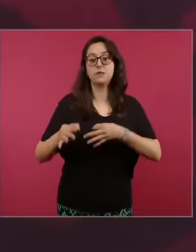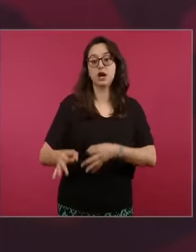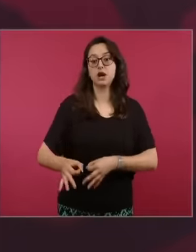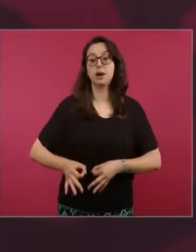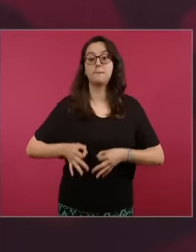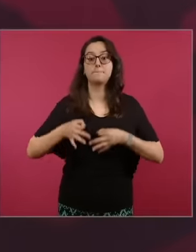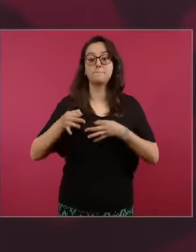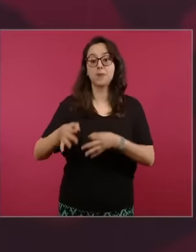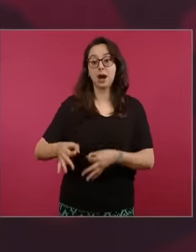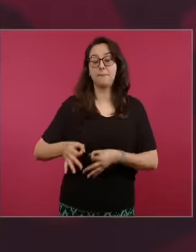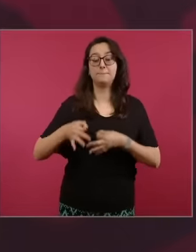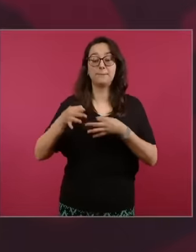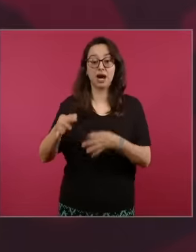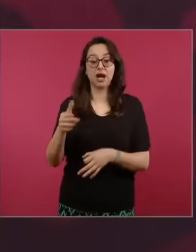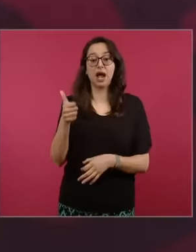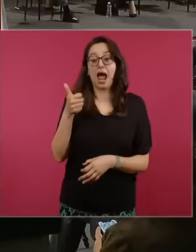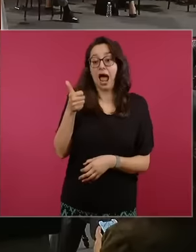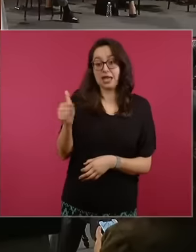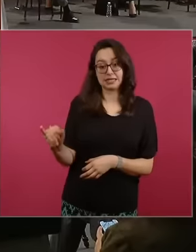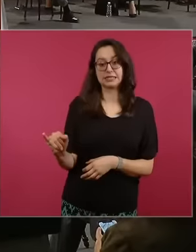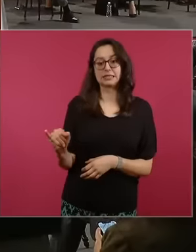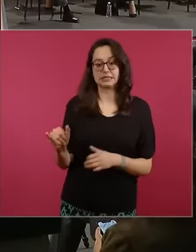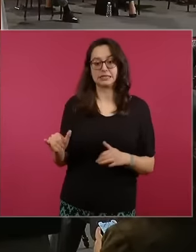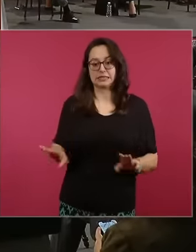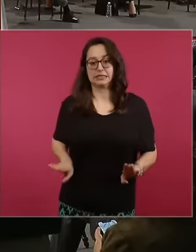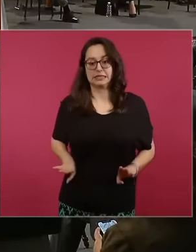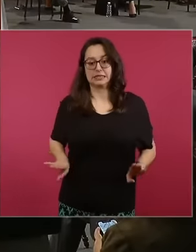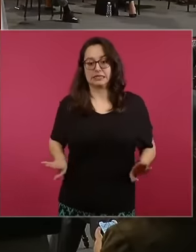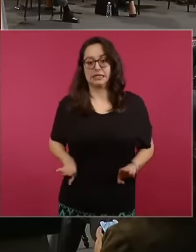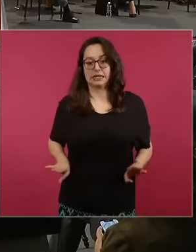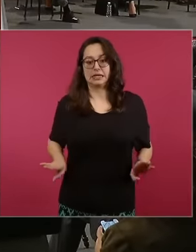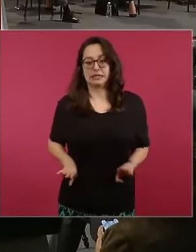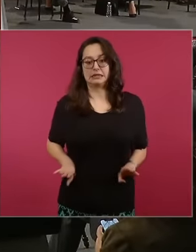buying